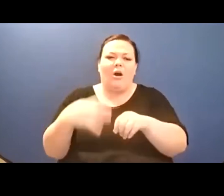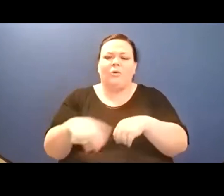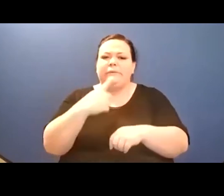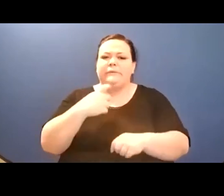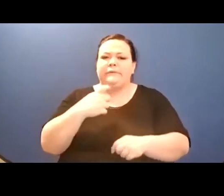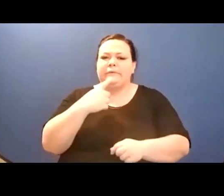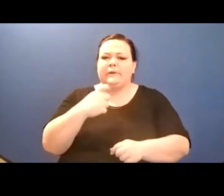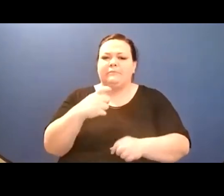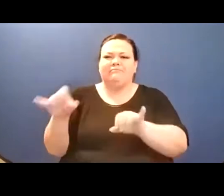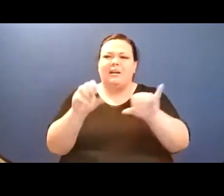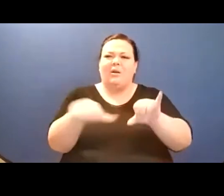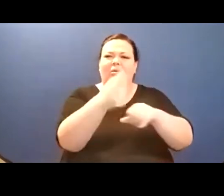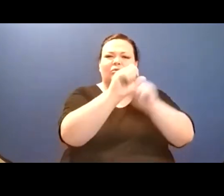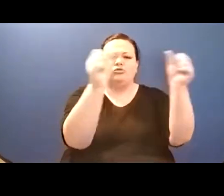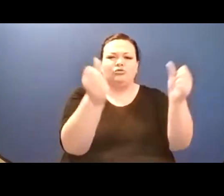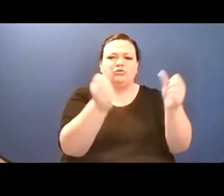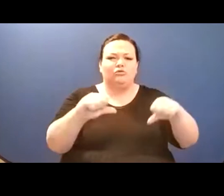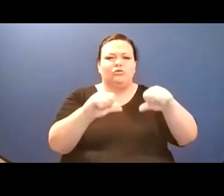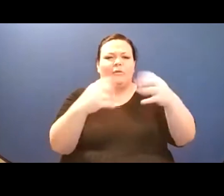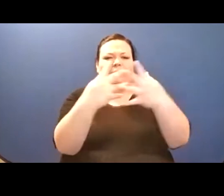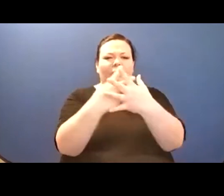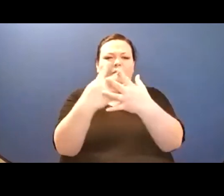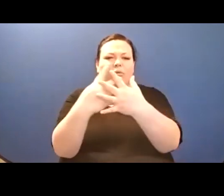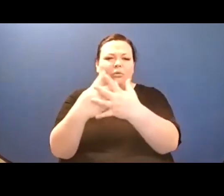Thanks so much